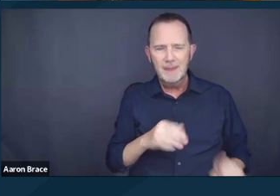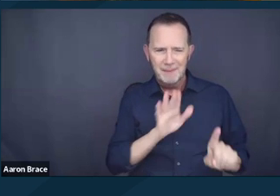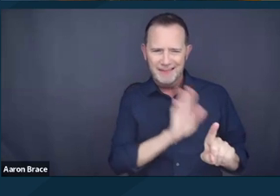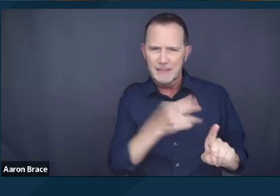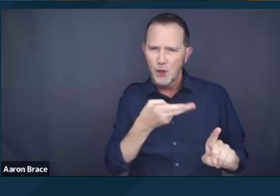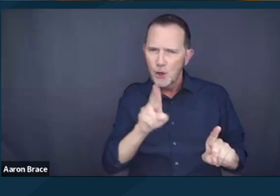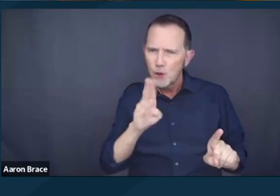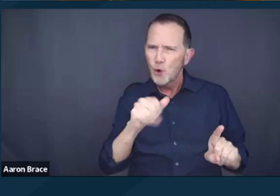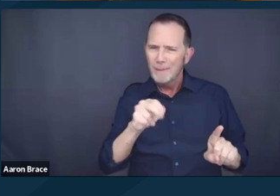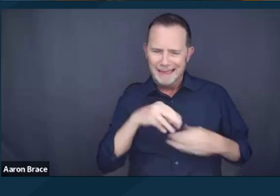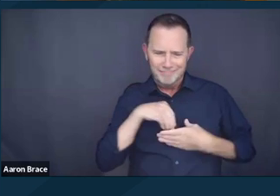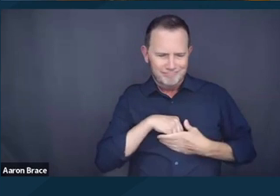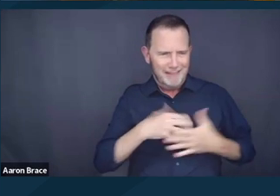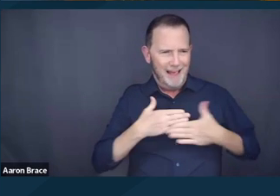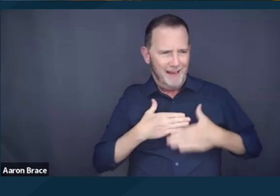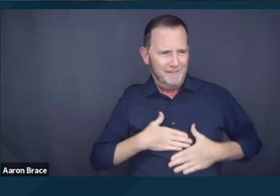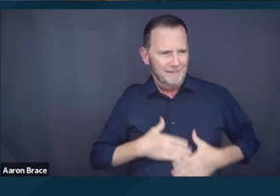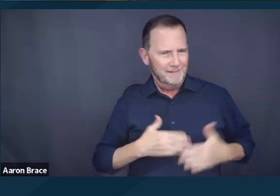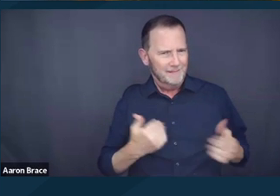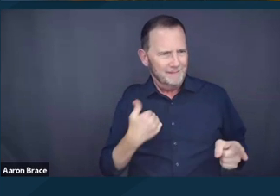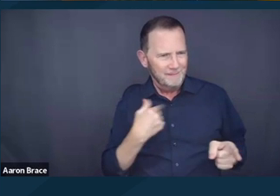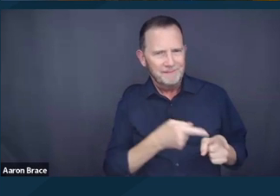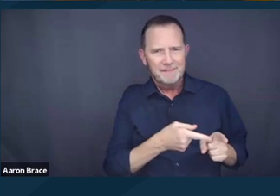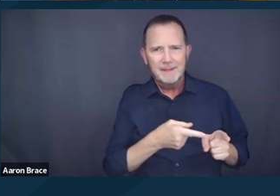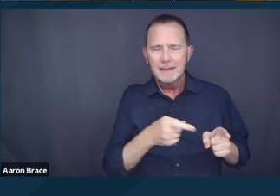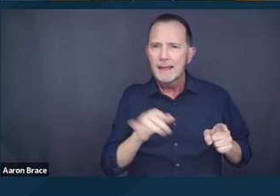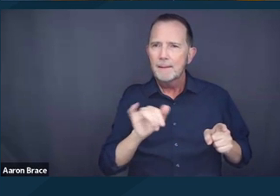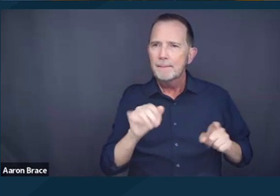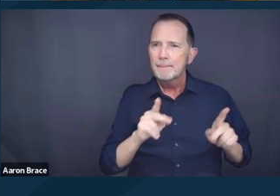is or is not immutable. For example, people living in poverty,